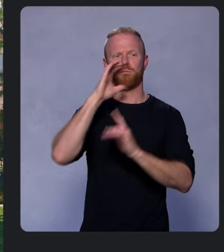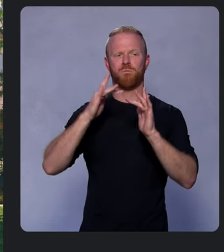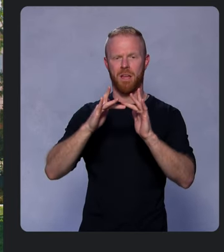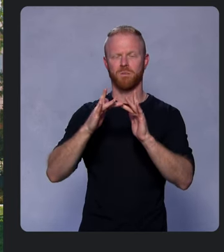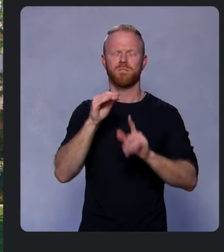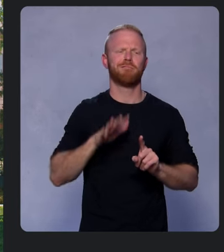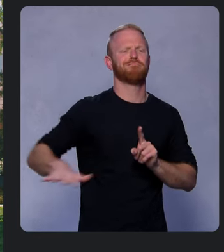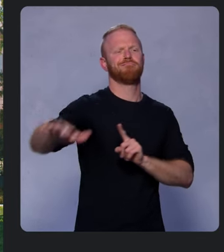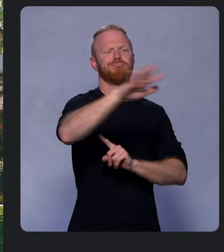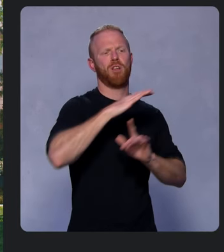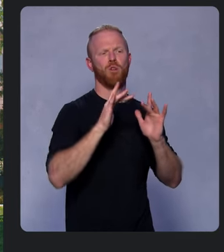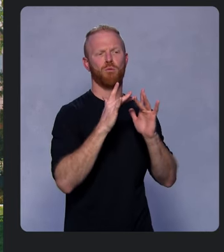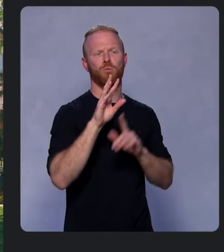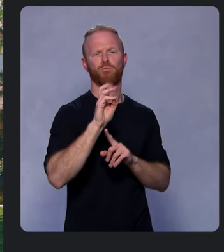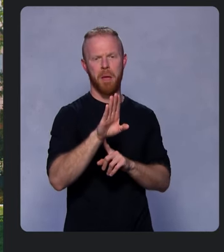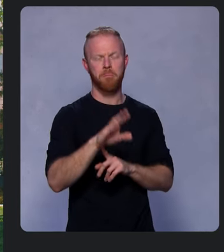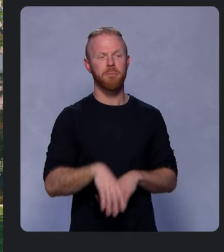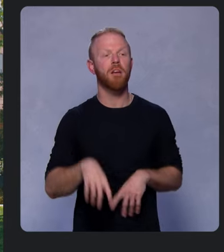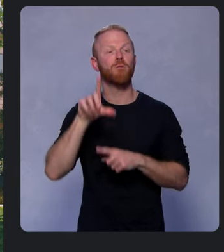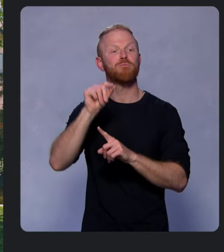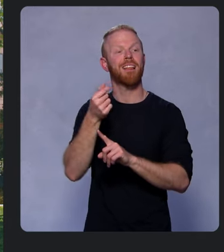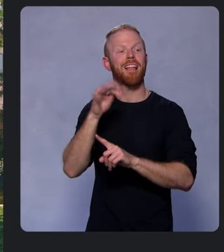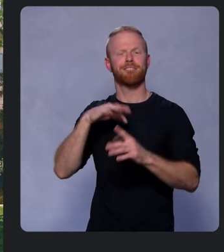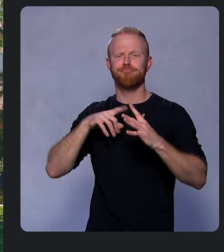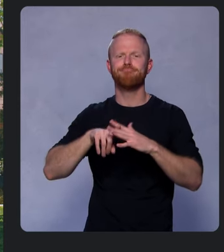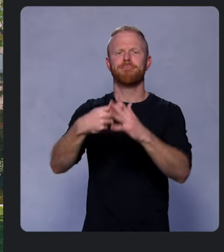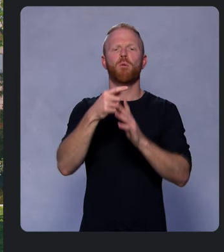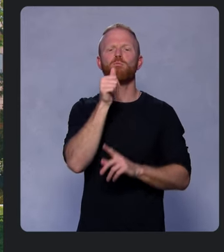In 2019, we kicked off the Privacy Sandbox Initiative